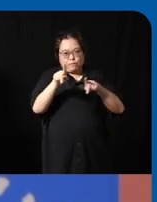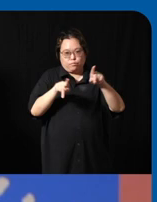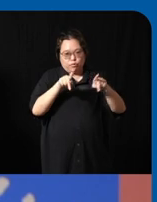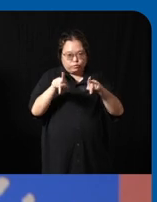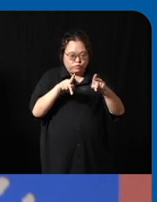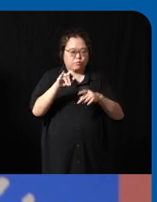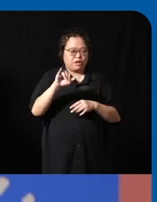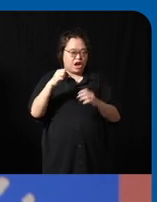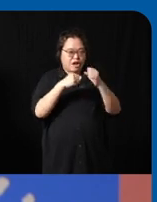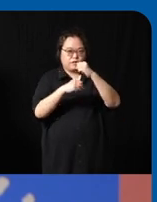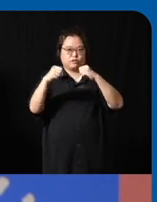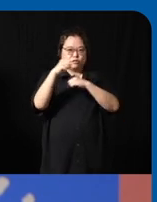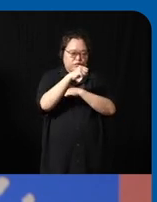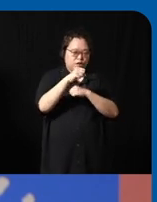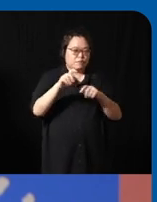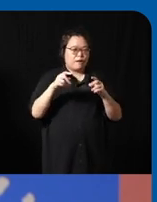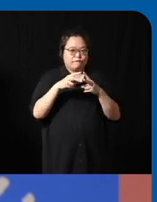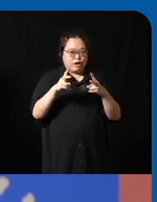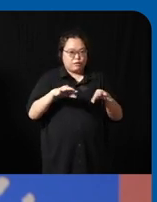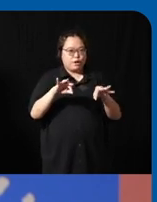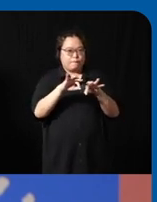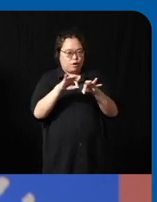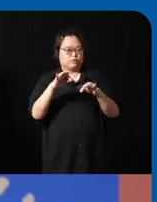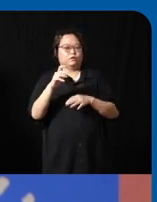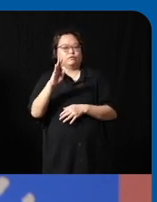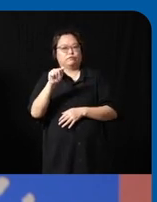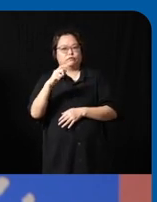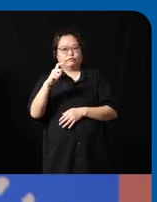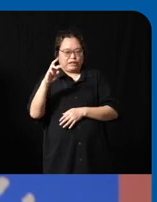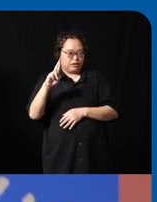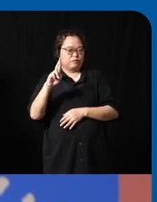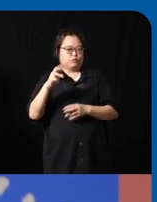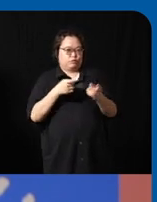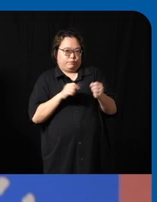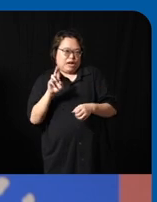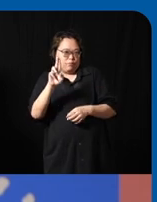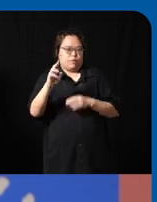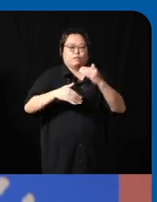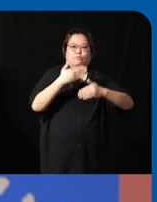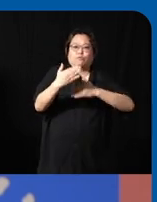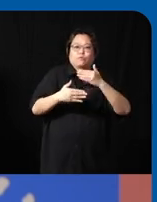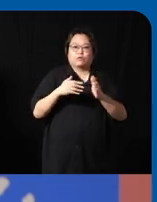infrastructure can be a key factor to speed up the progress yeah for example uh we can invite people